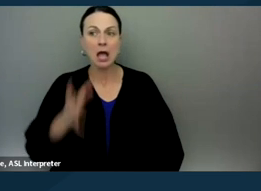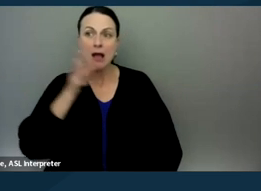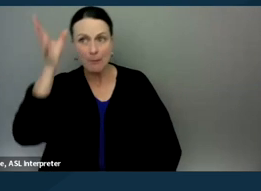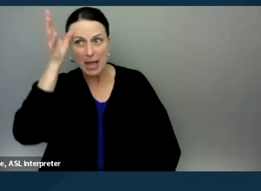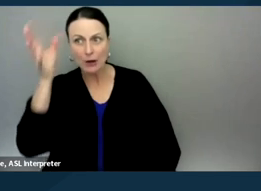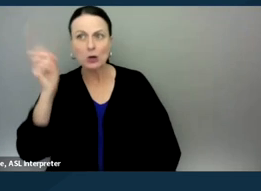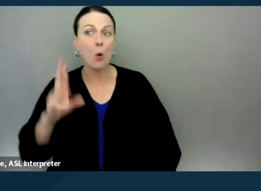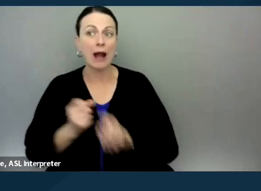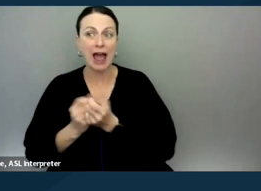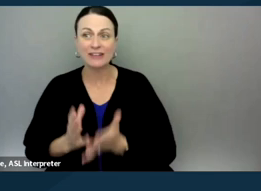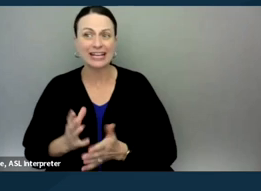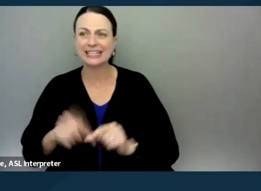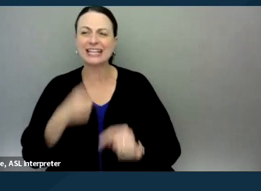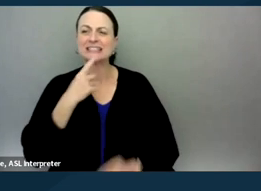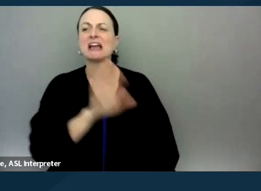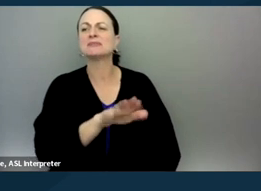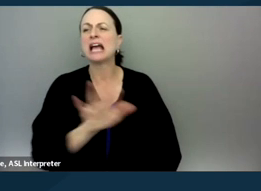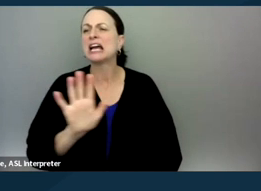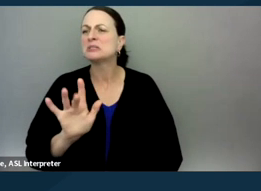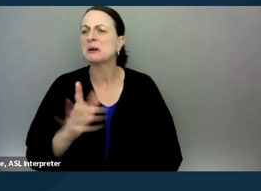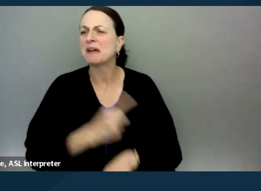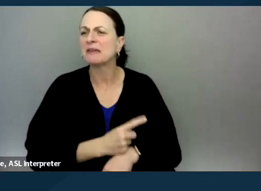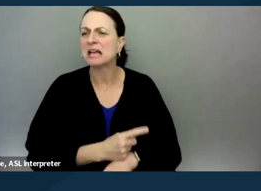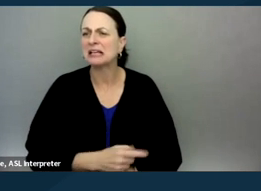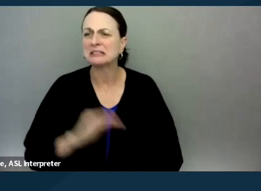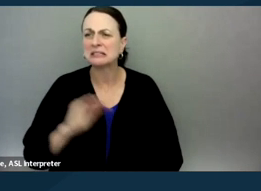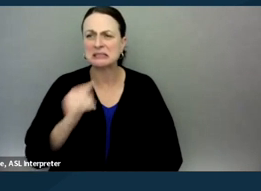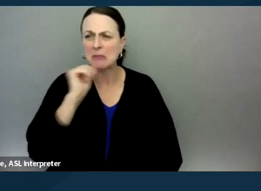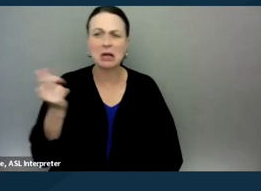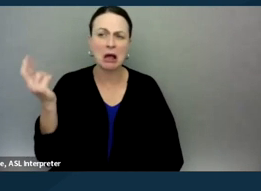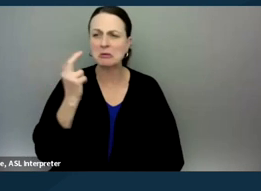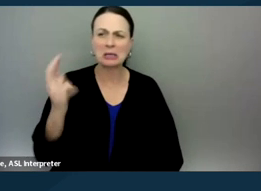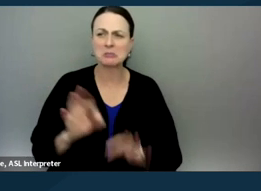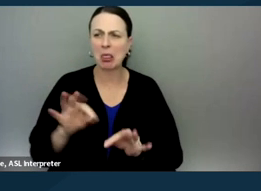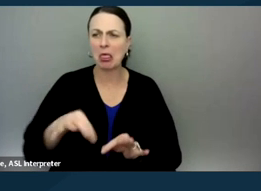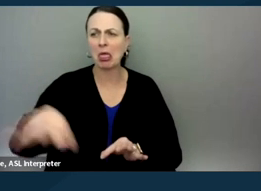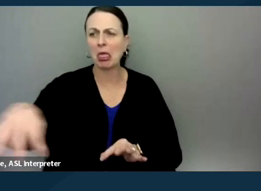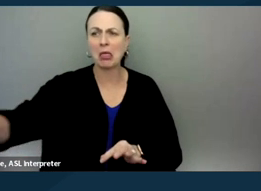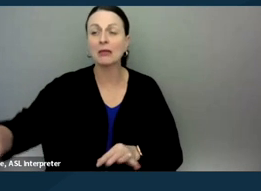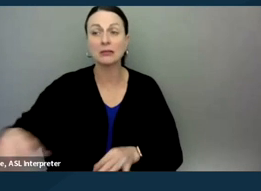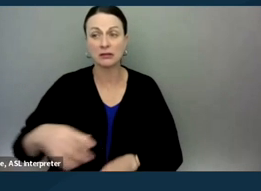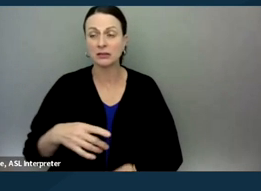"Well, it's been about 25 days. That seems like it's unreasonable delay." That's just something that you really cannot say.